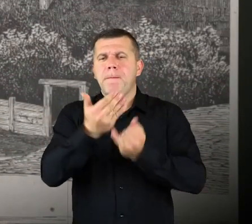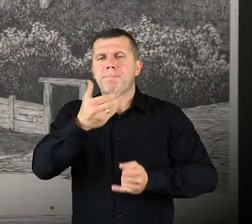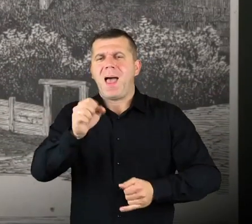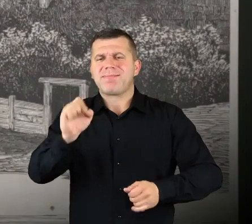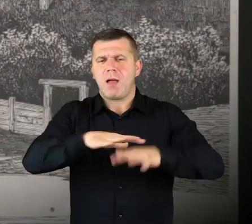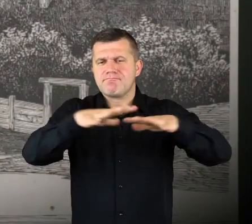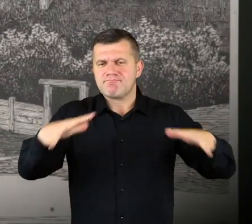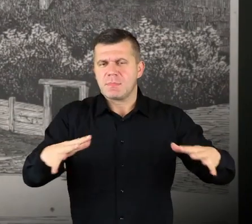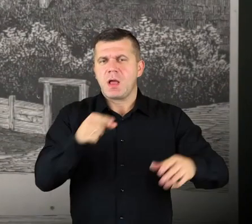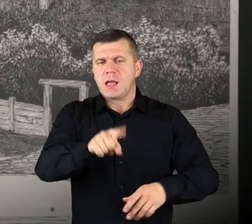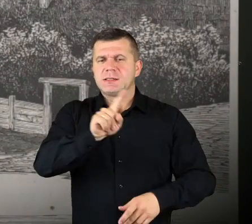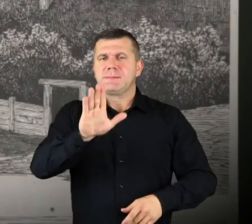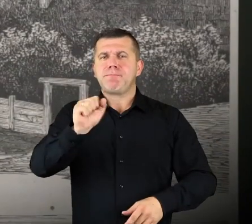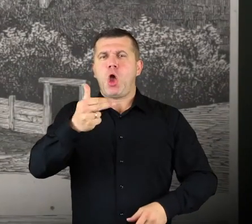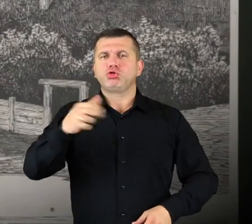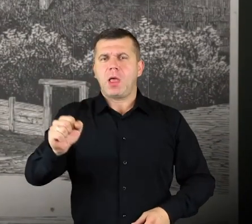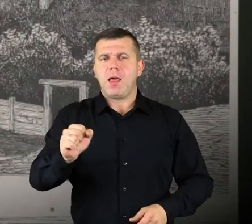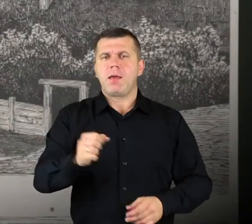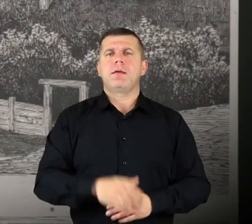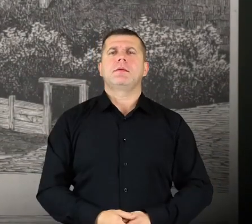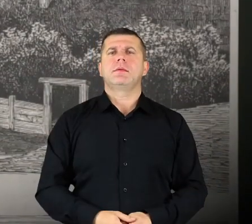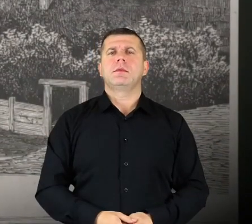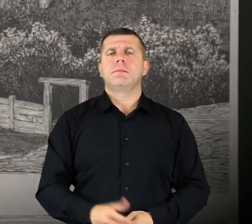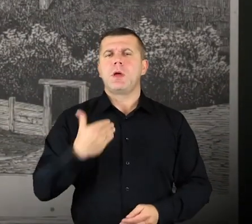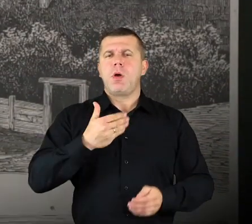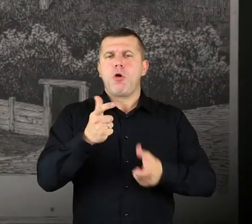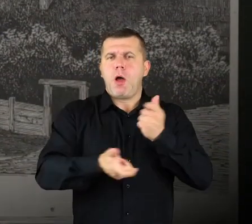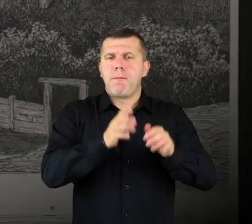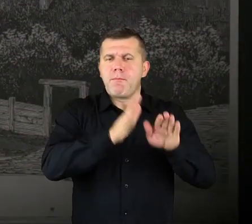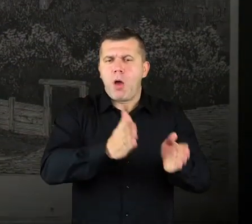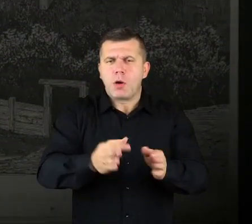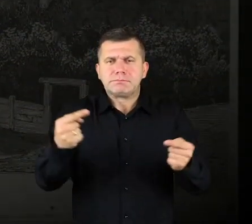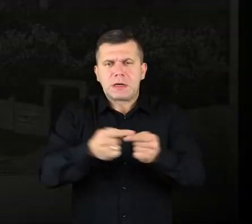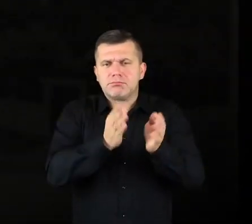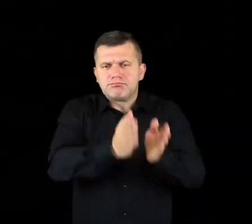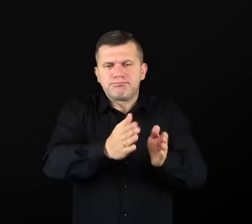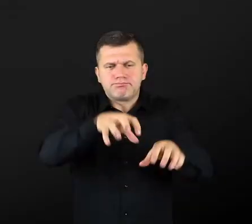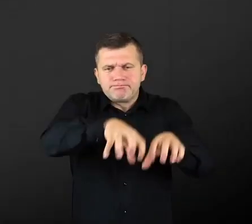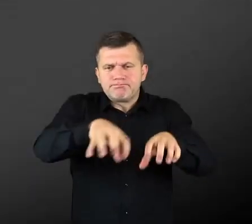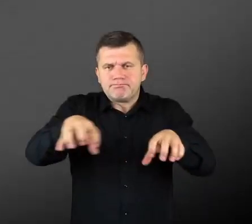That grain (“frocht”, “ładunka”) was segregated into symmetric piles, so ryszpy,